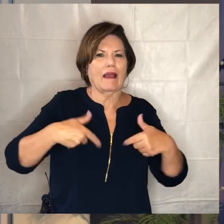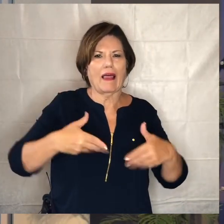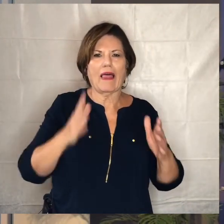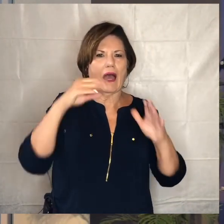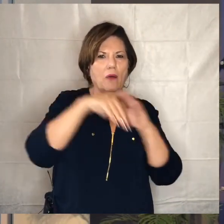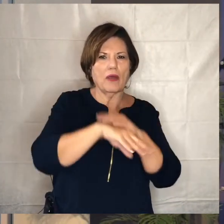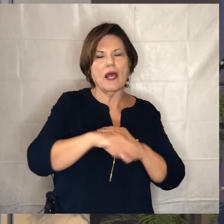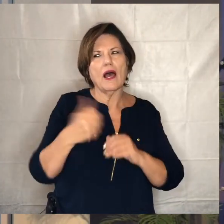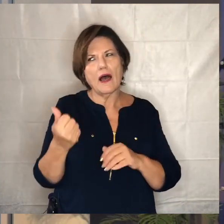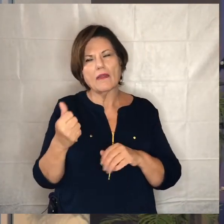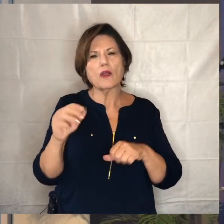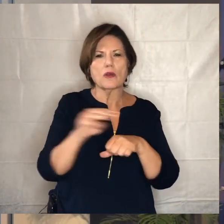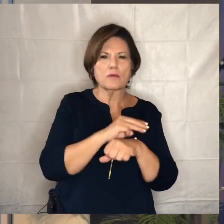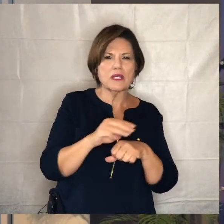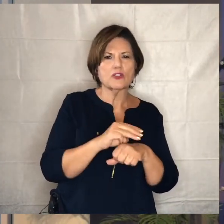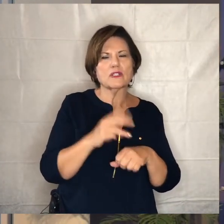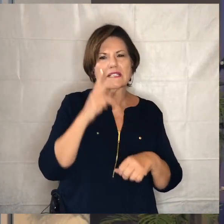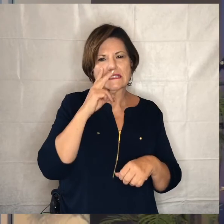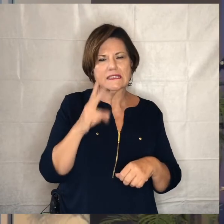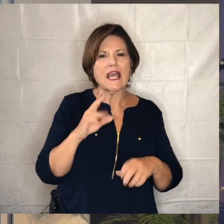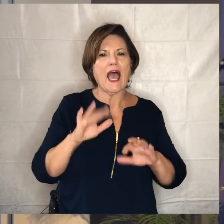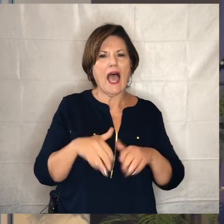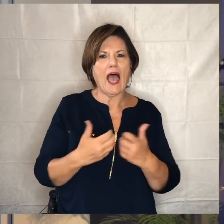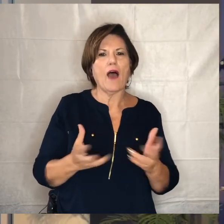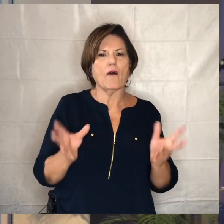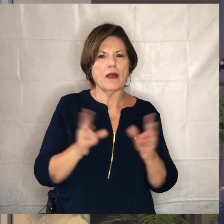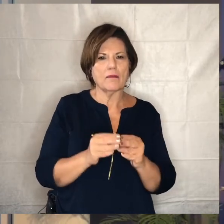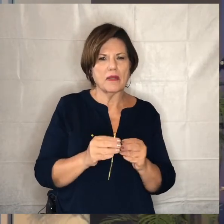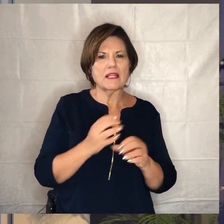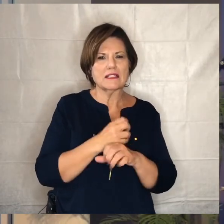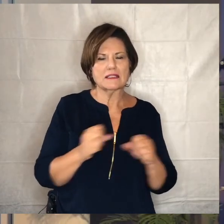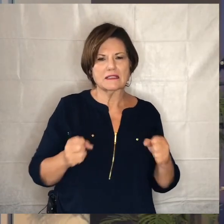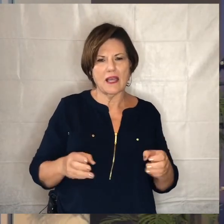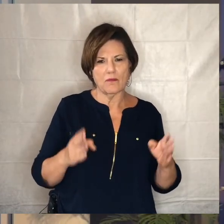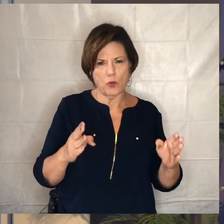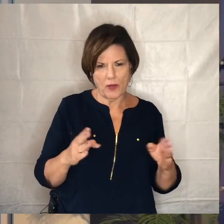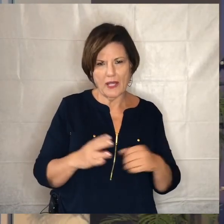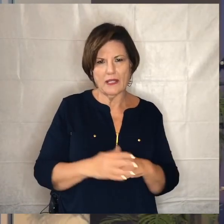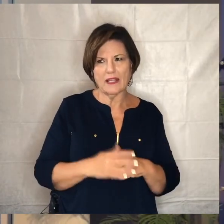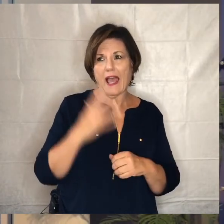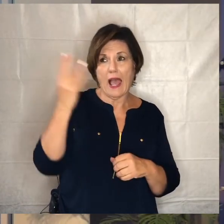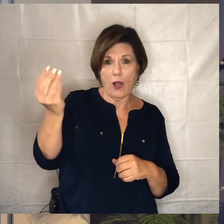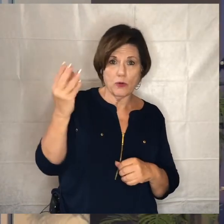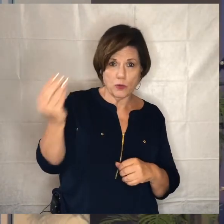we're sort of looking at to be able to meet in a safe way sort of outdoors